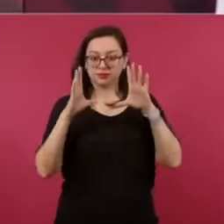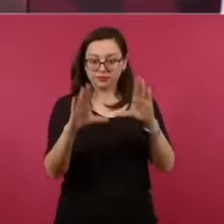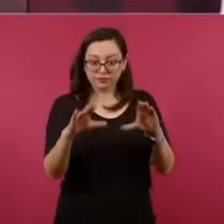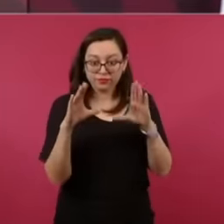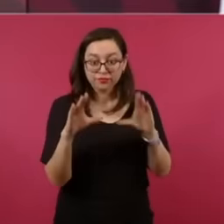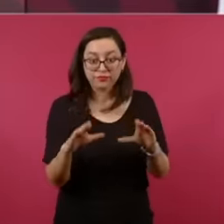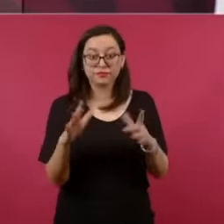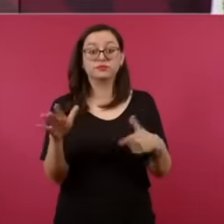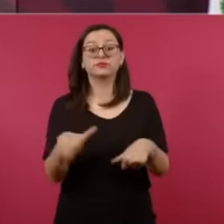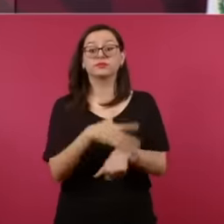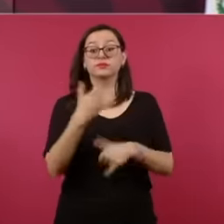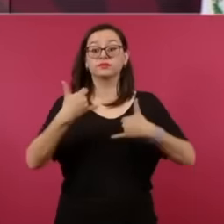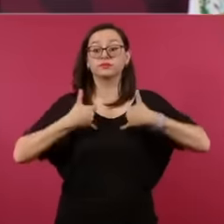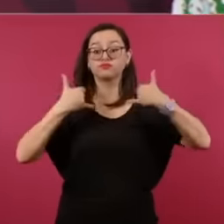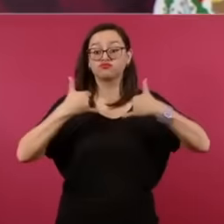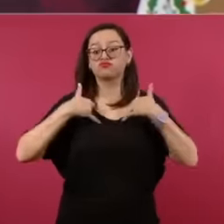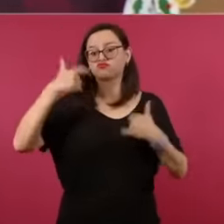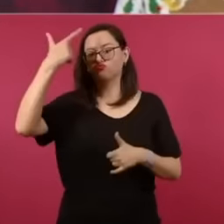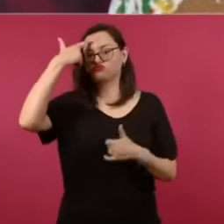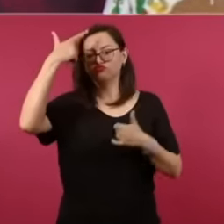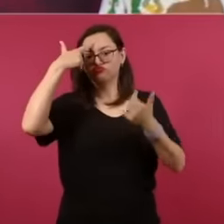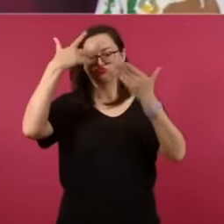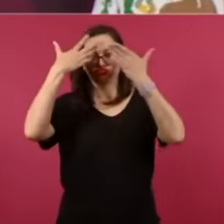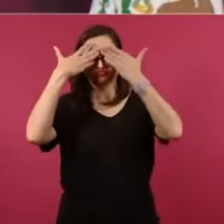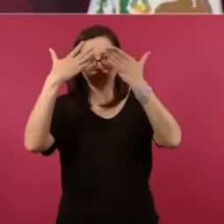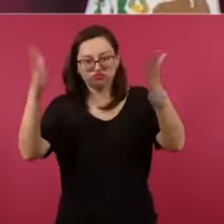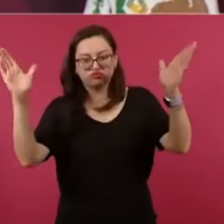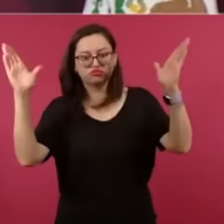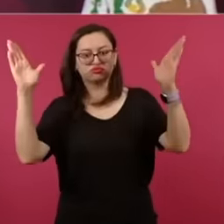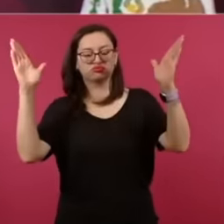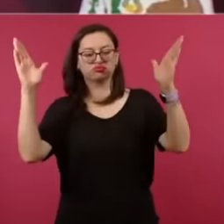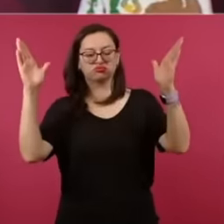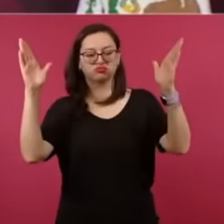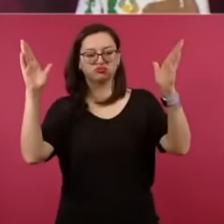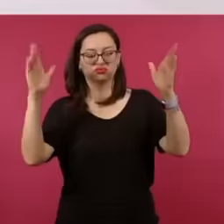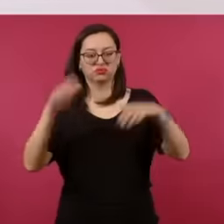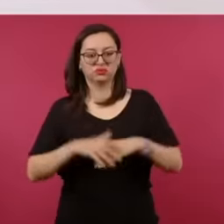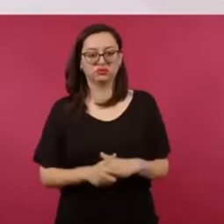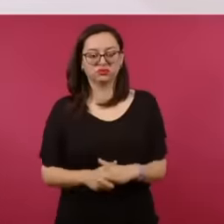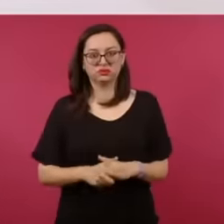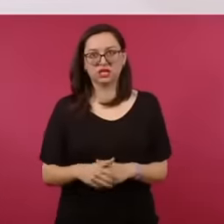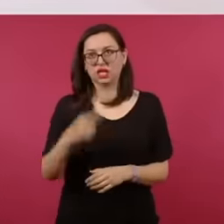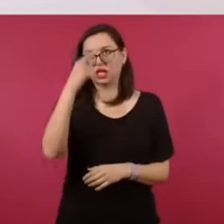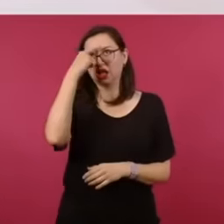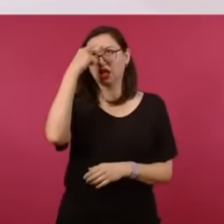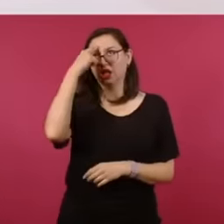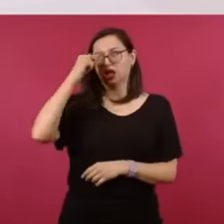fresh, they do not have preconceived ideas,